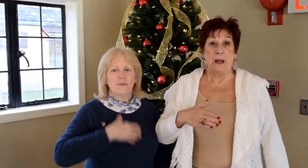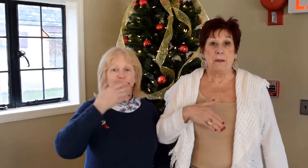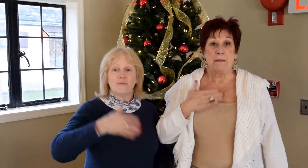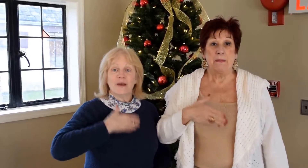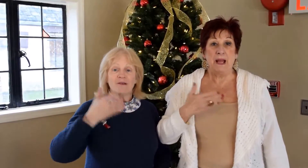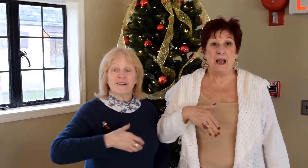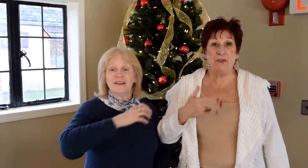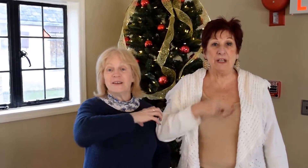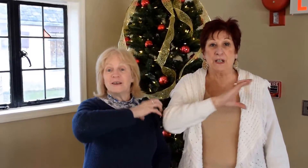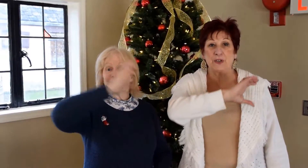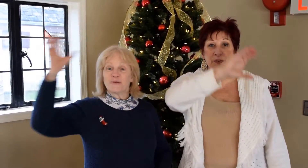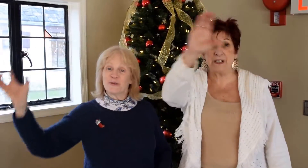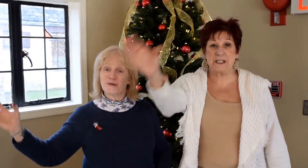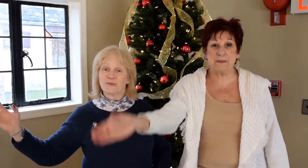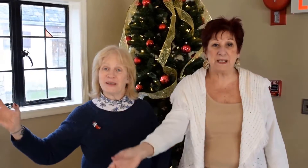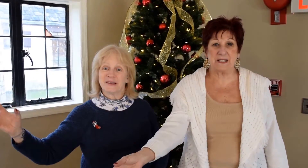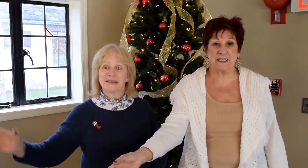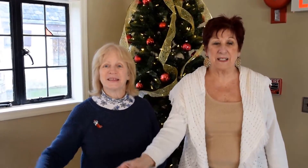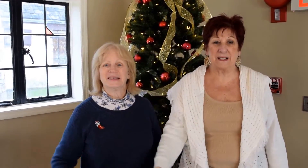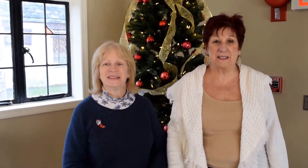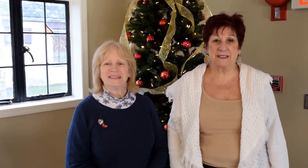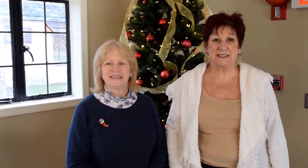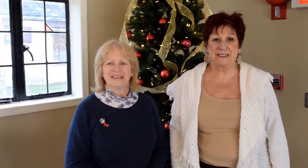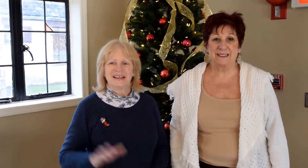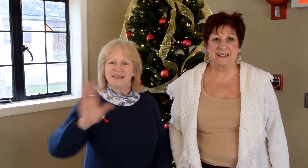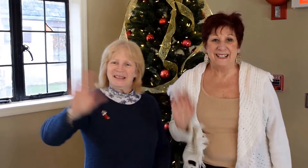Merry Christmas!